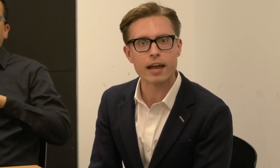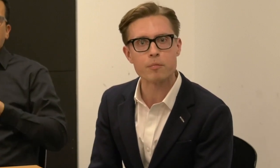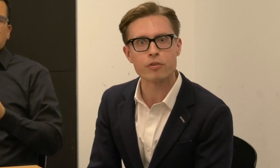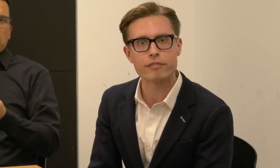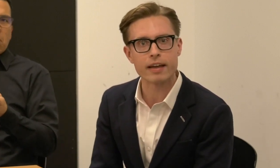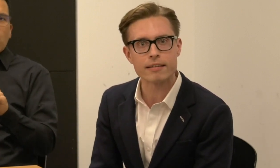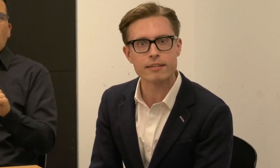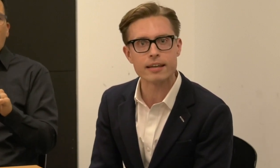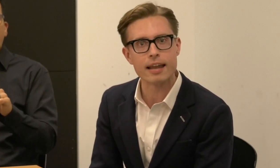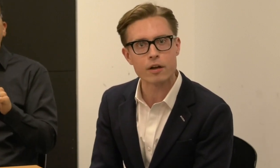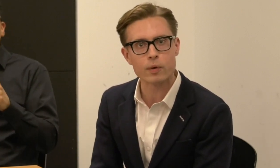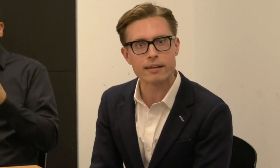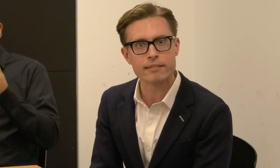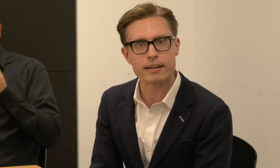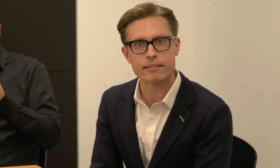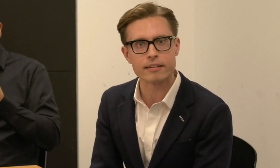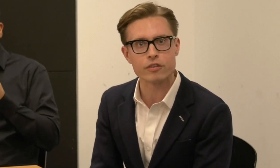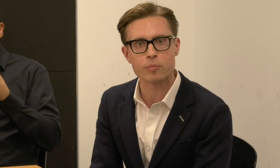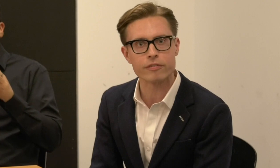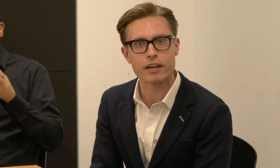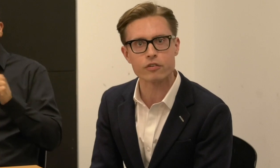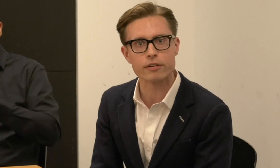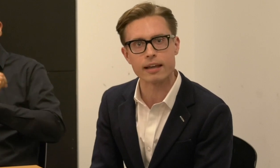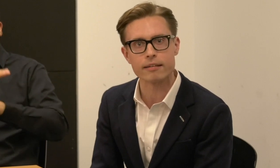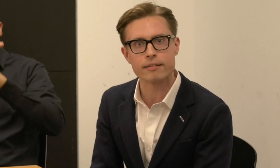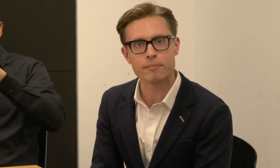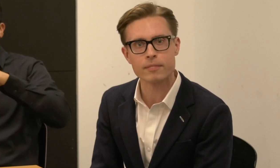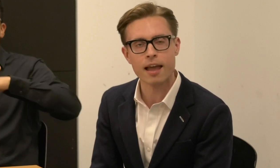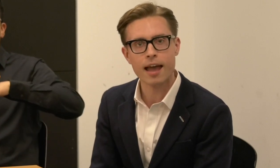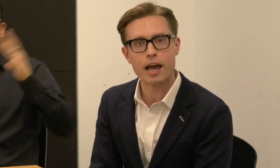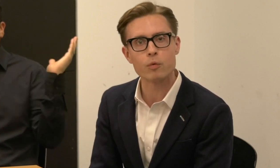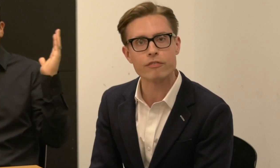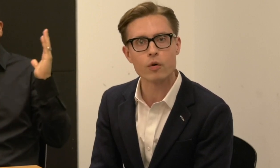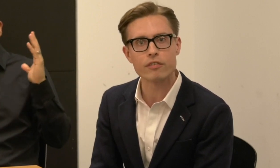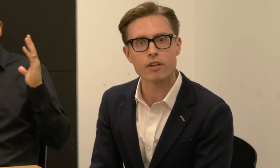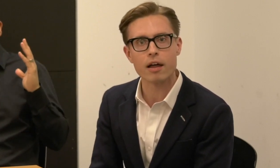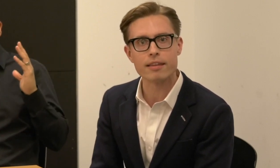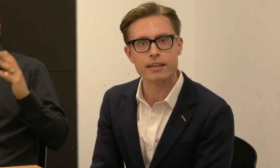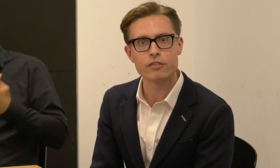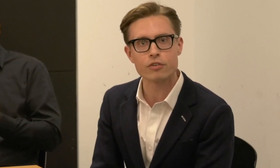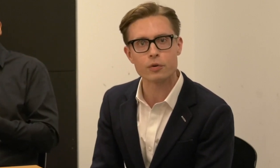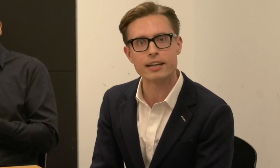At the core of our work is a commitment to identify, remove, and prevent inequities that exist in professional dance.